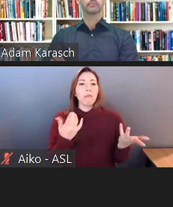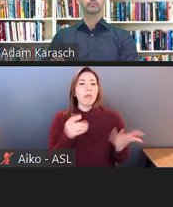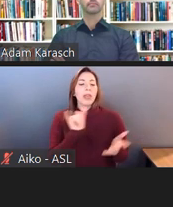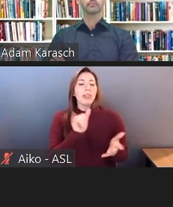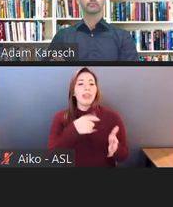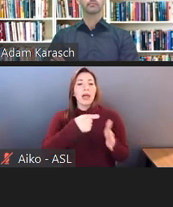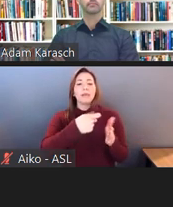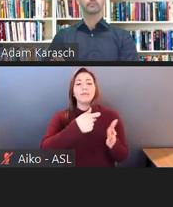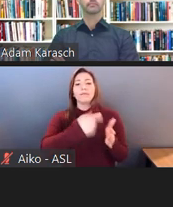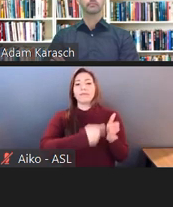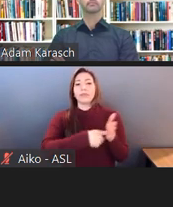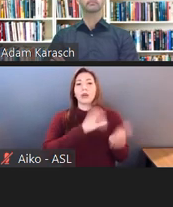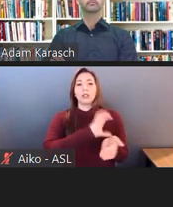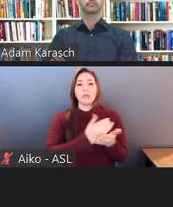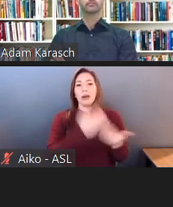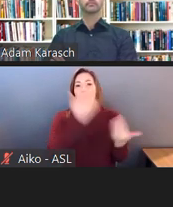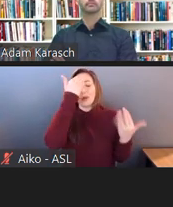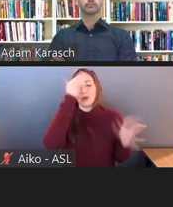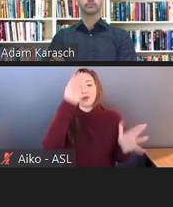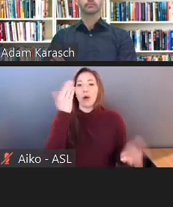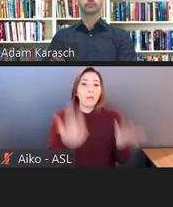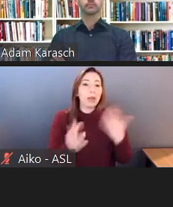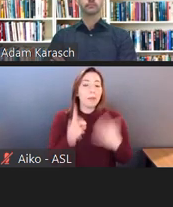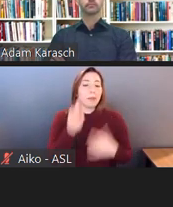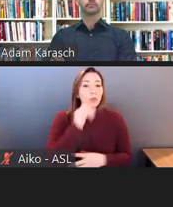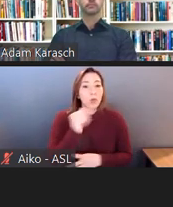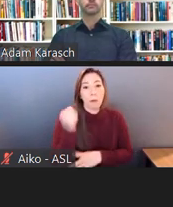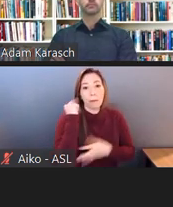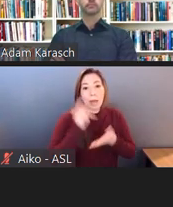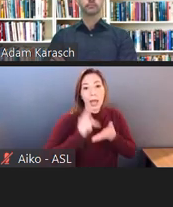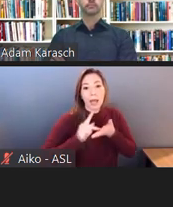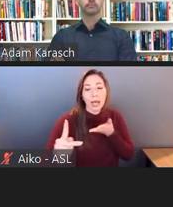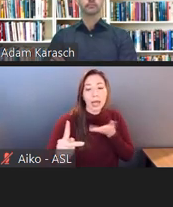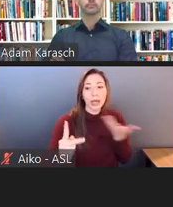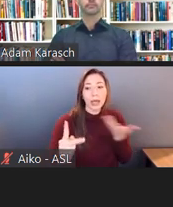You know, we talked about the damages going back for a while.